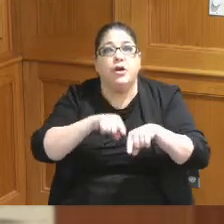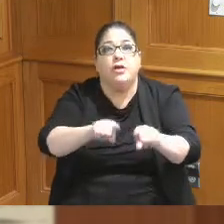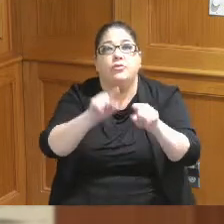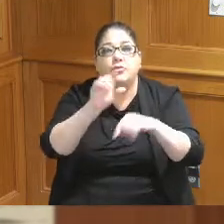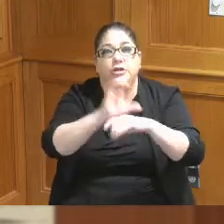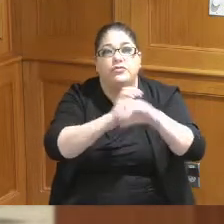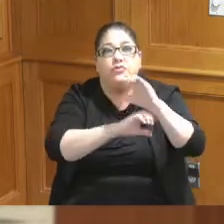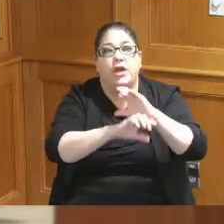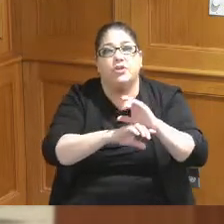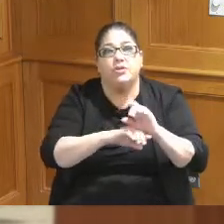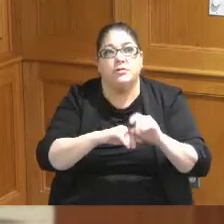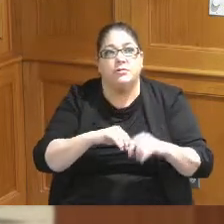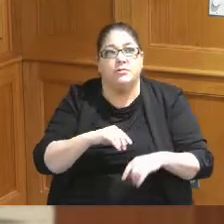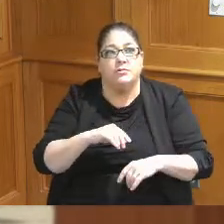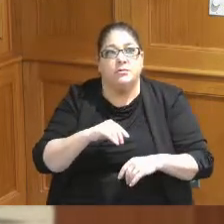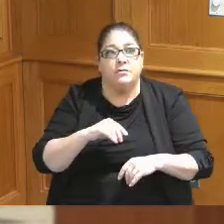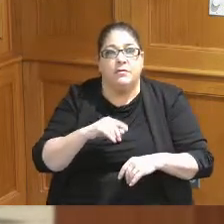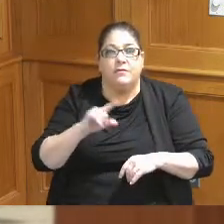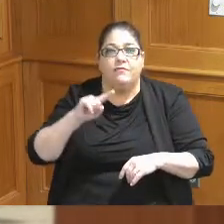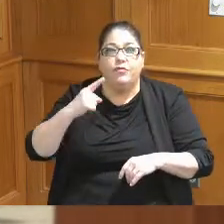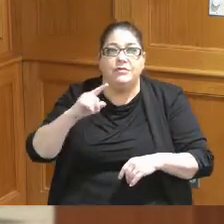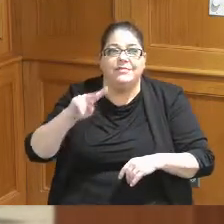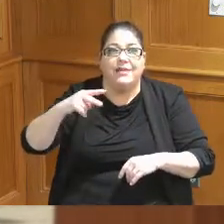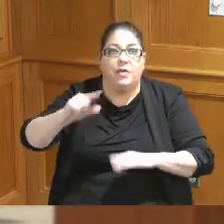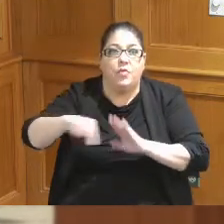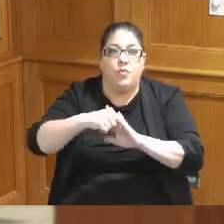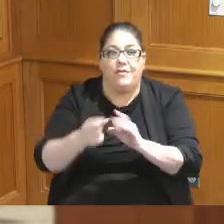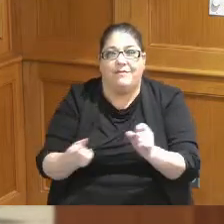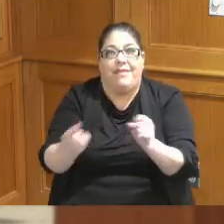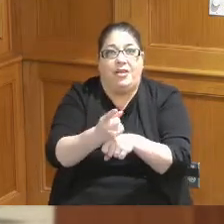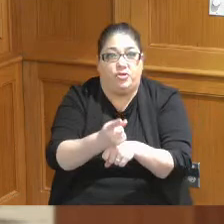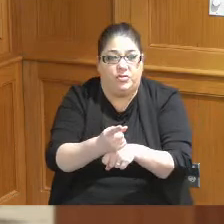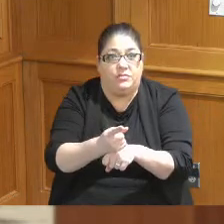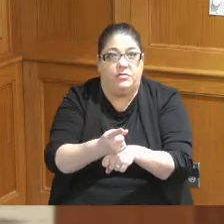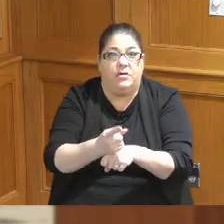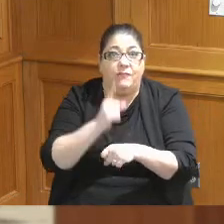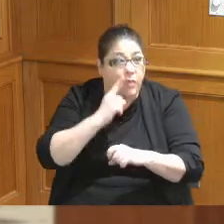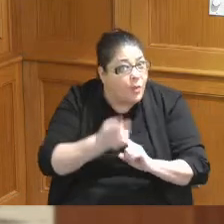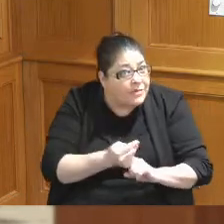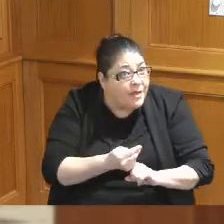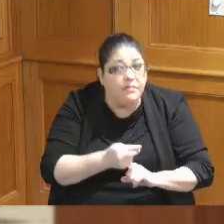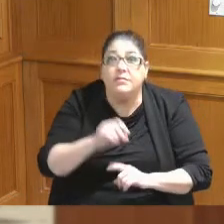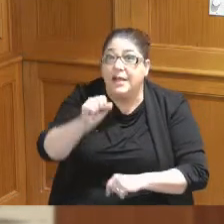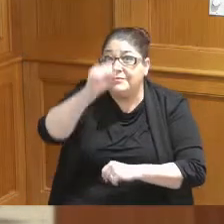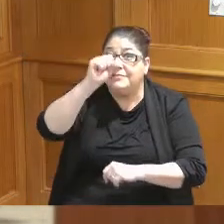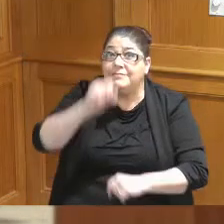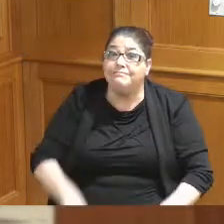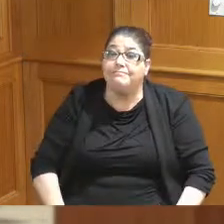under construction in the first or second quarter of next year for the hotel yes okay that's what